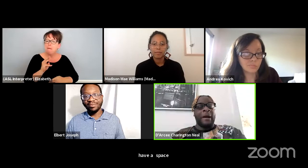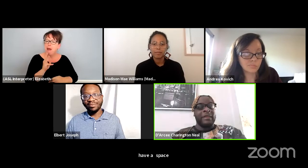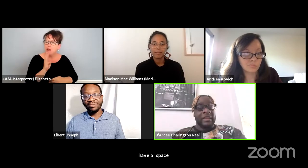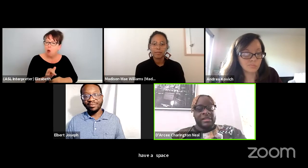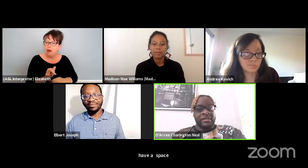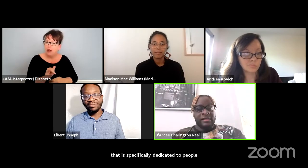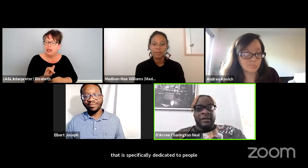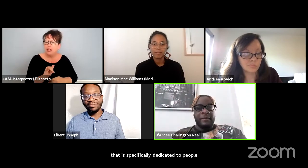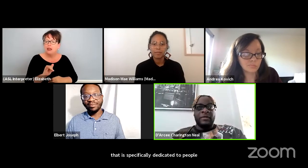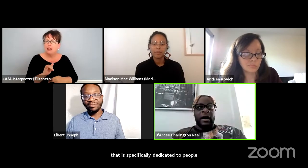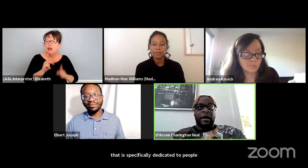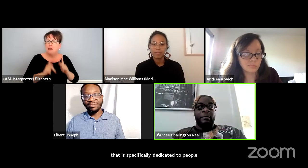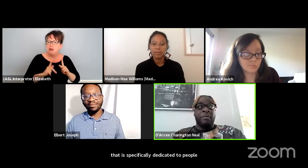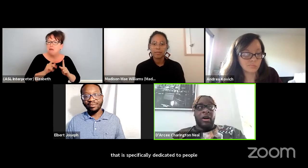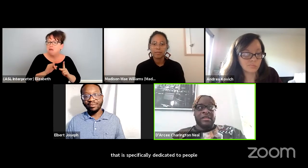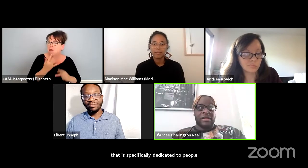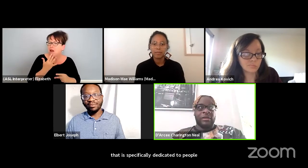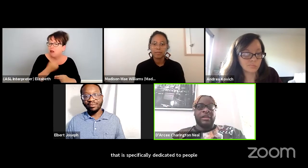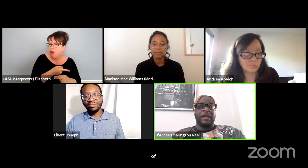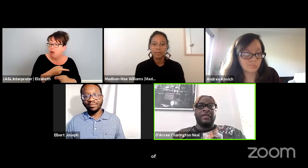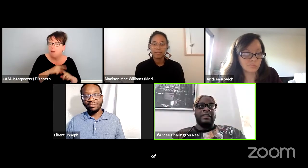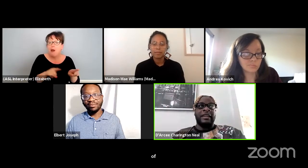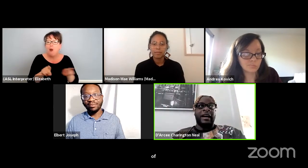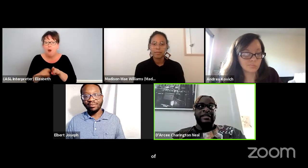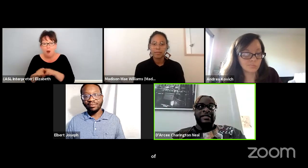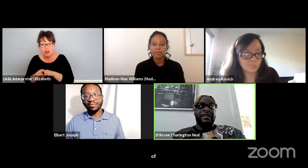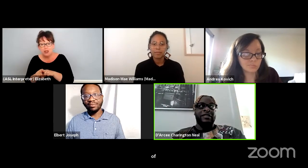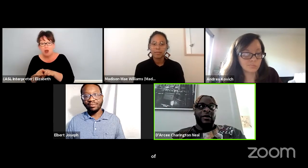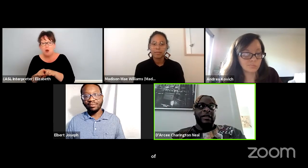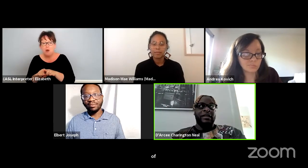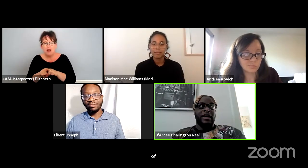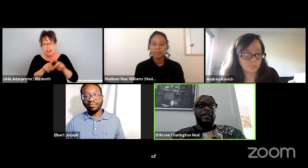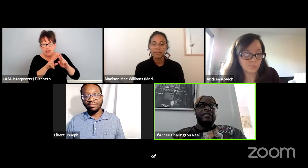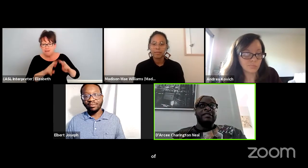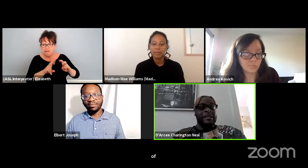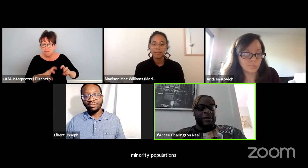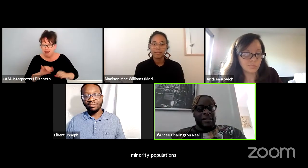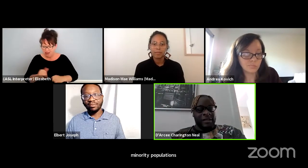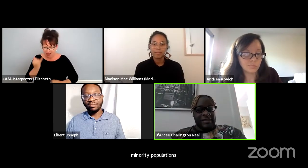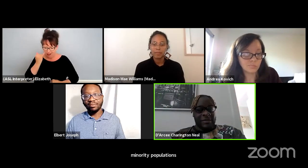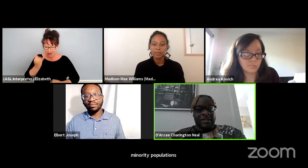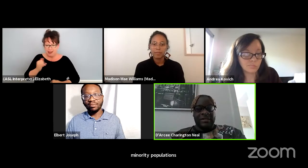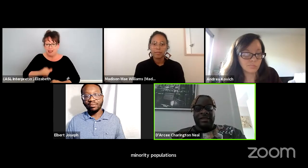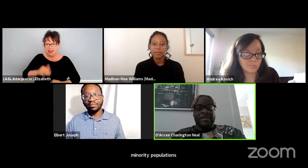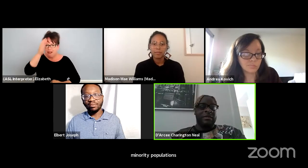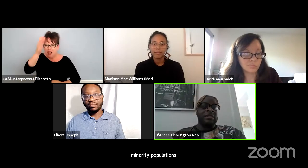populations. But also looking at the idea of knowing that just because you love something doesn't mean